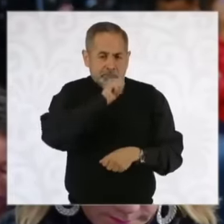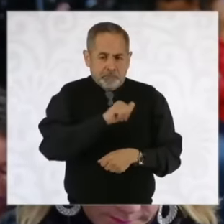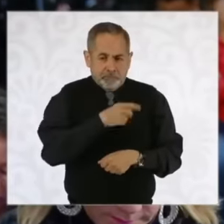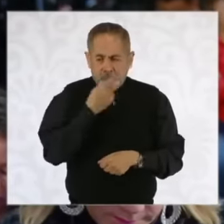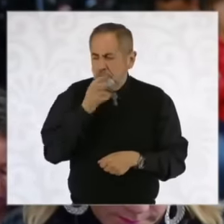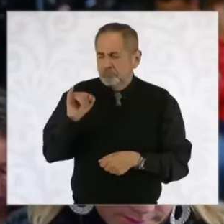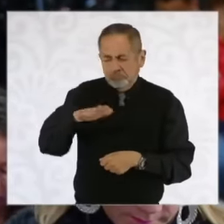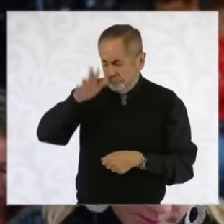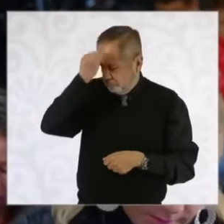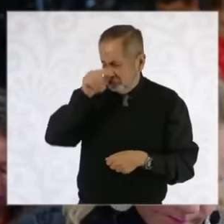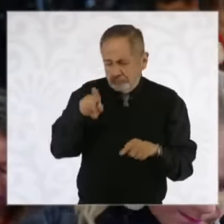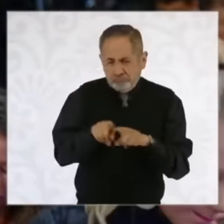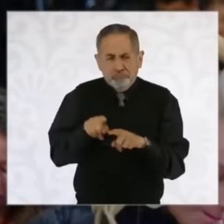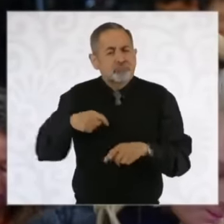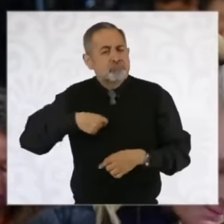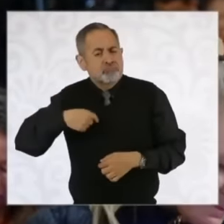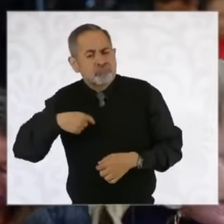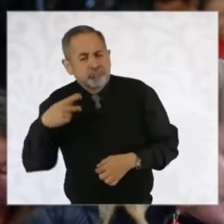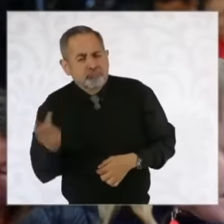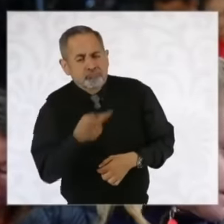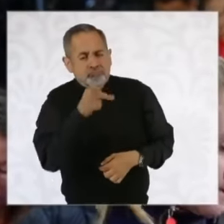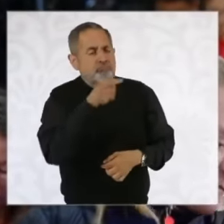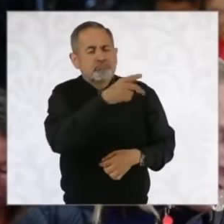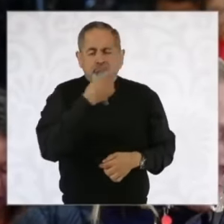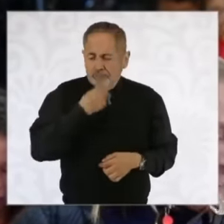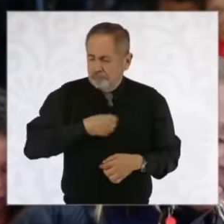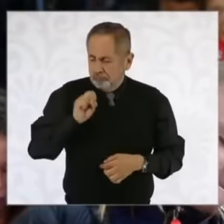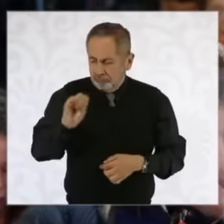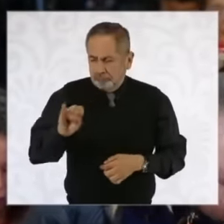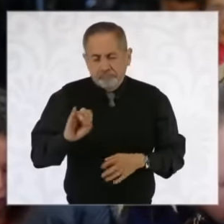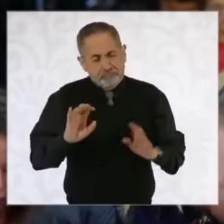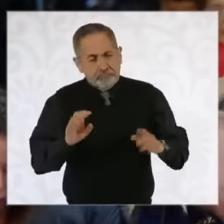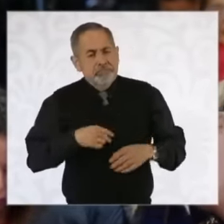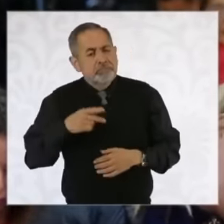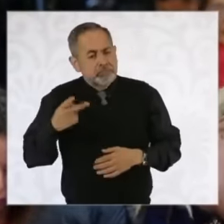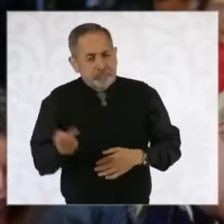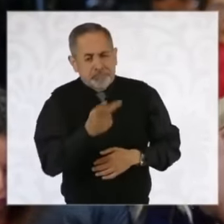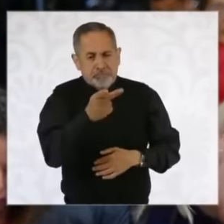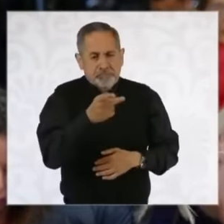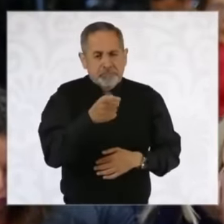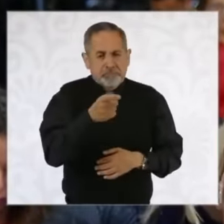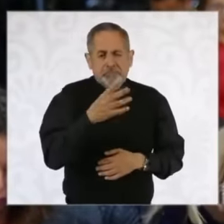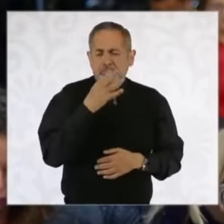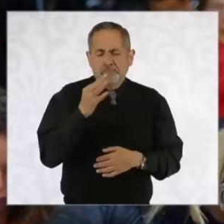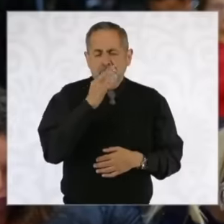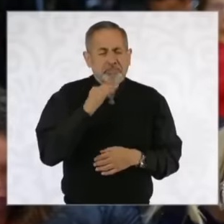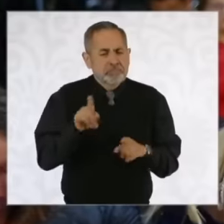just when I asked her a question I told her something eh Very simple I told her the government